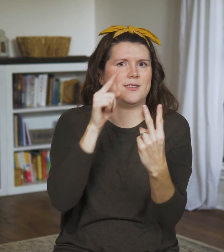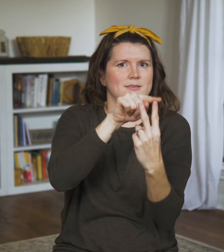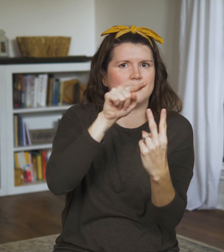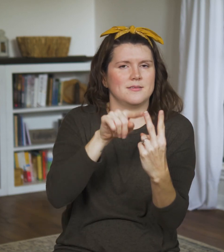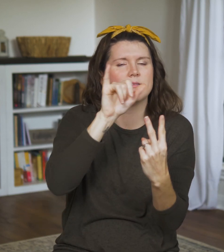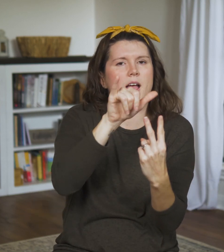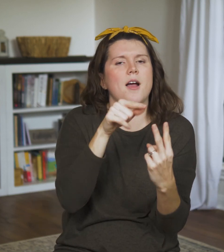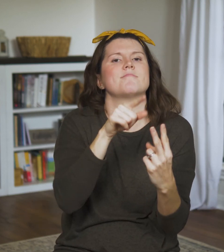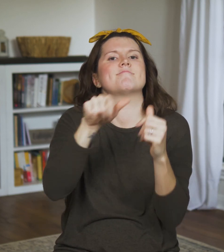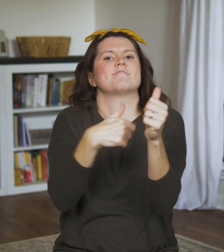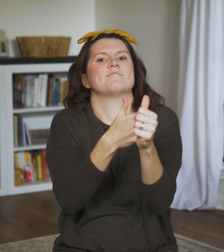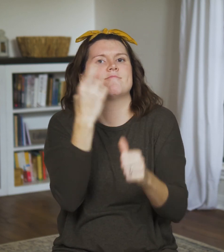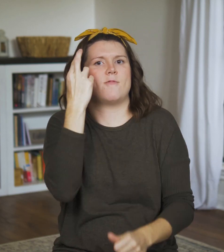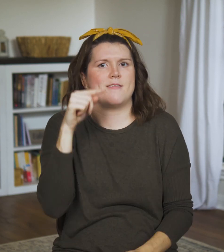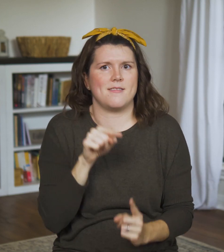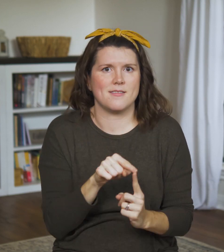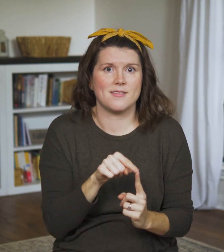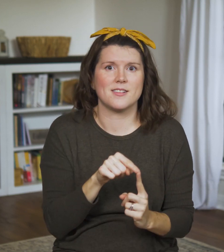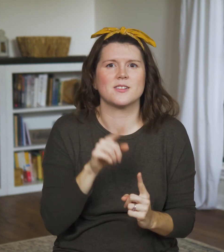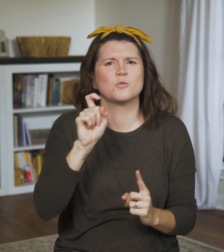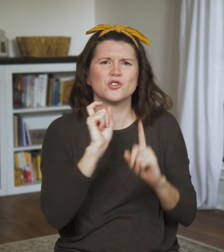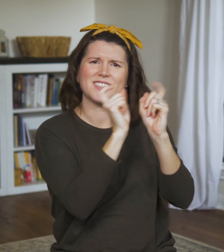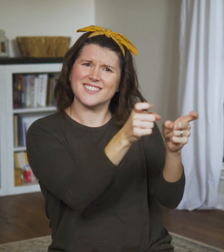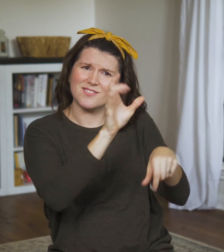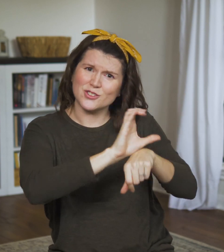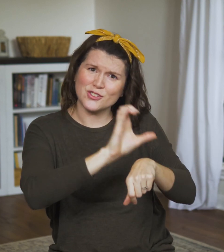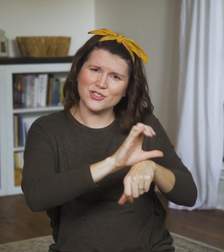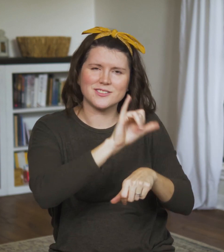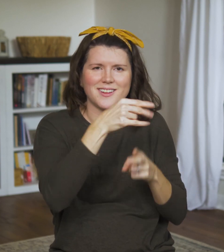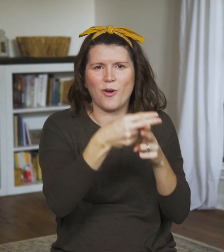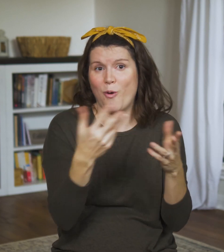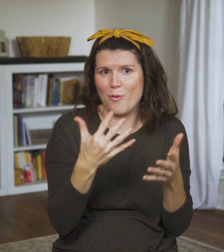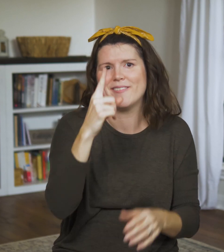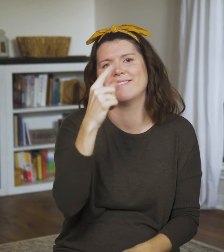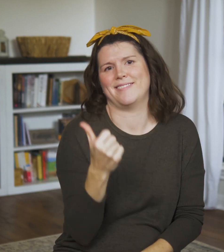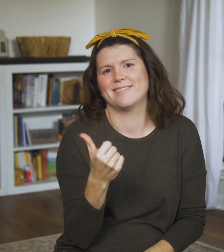Sacrificing isn’t considered regular work;